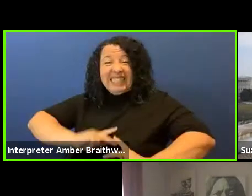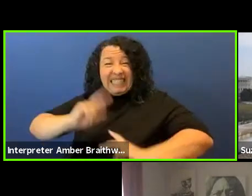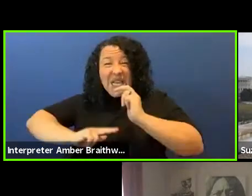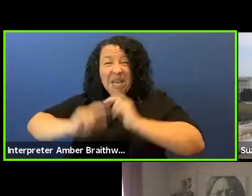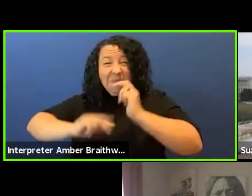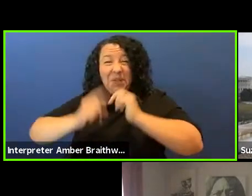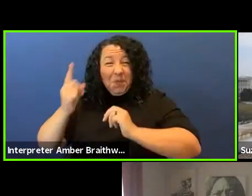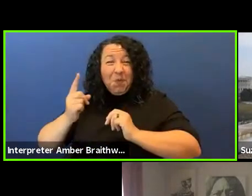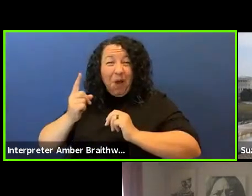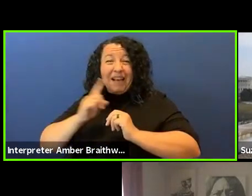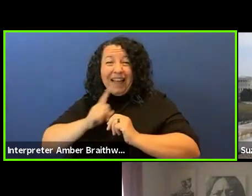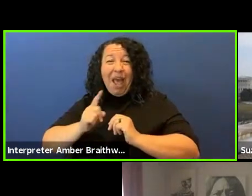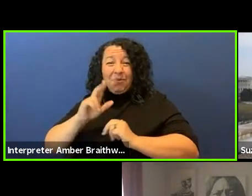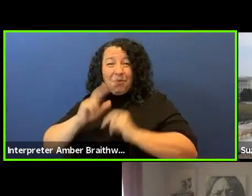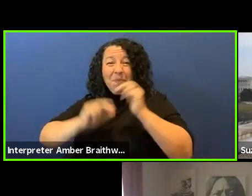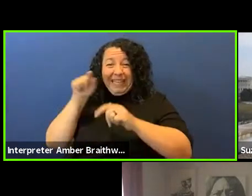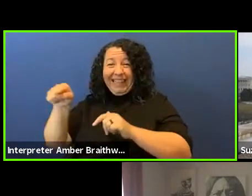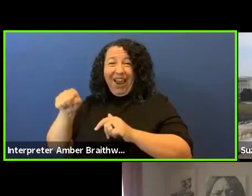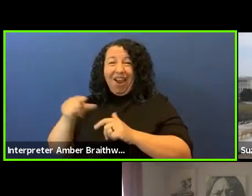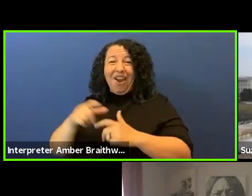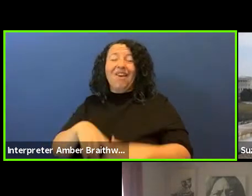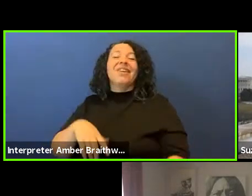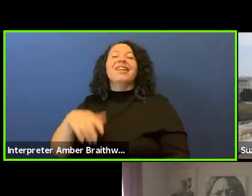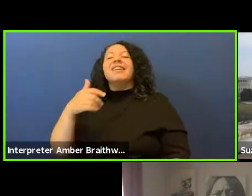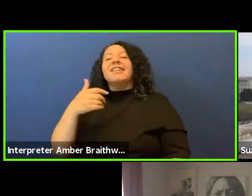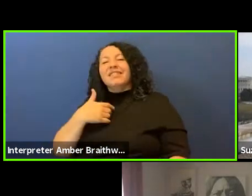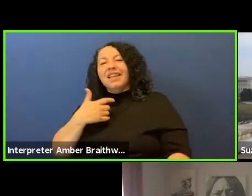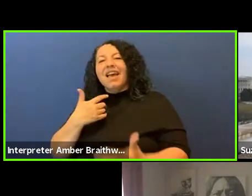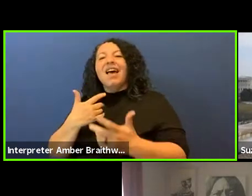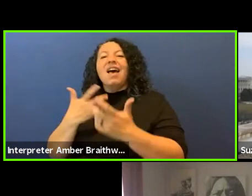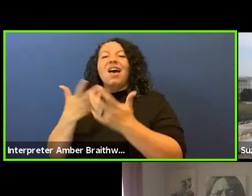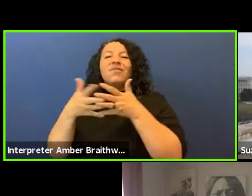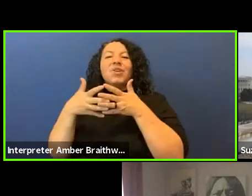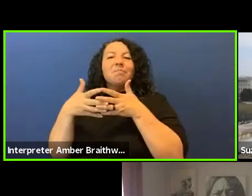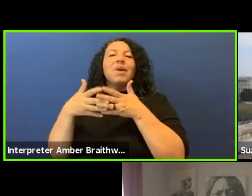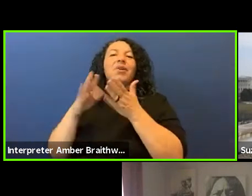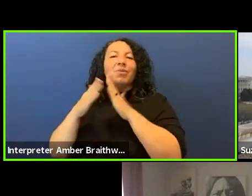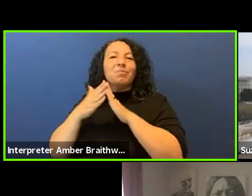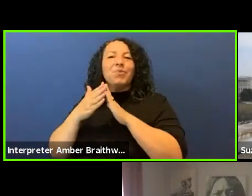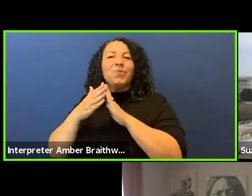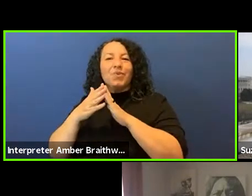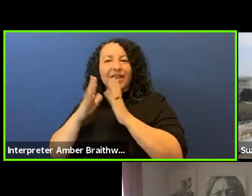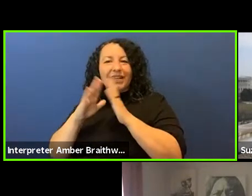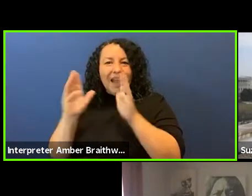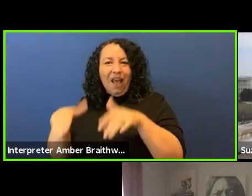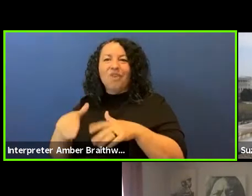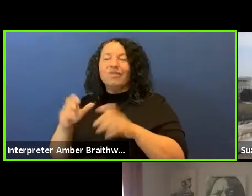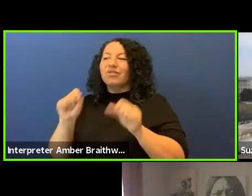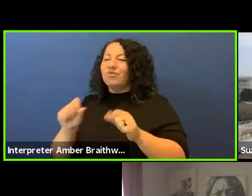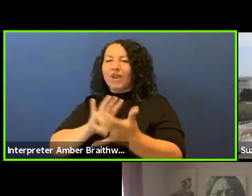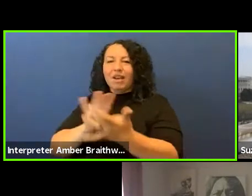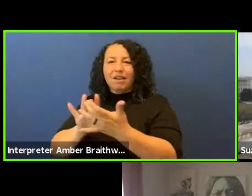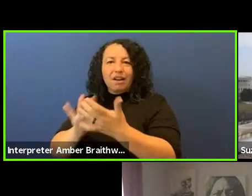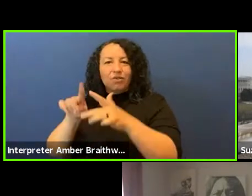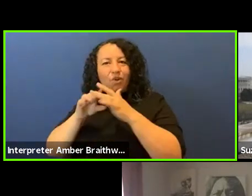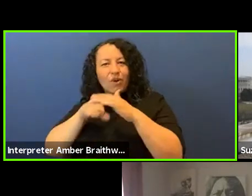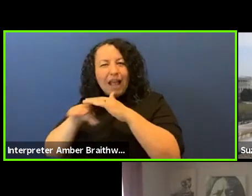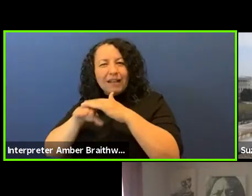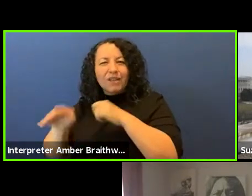Haudenosaunee people at American Indian Community House that you can reach out to to start accessing the local very